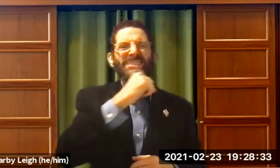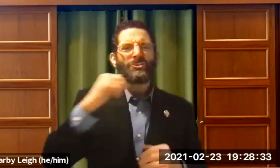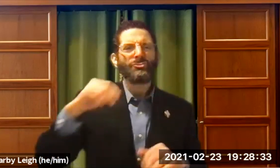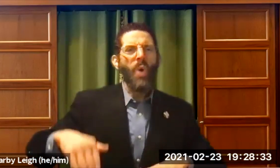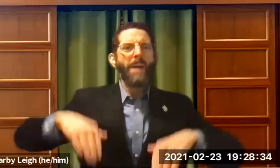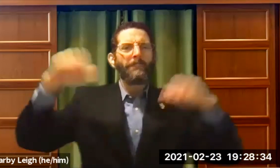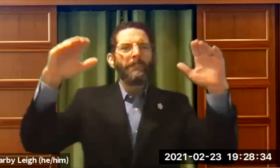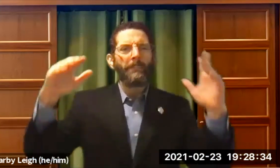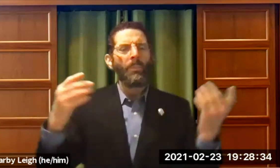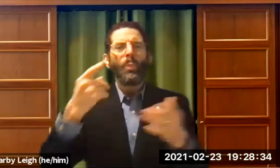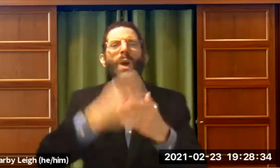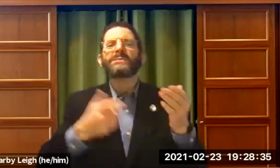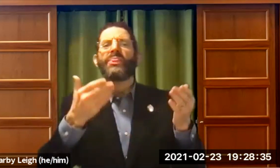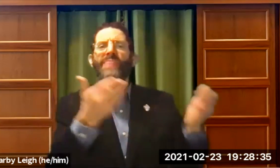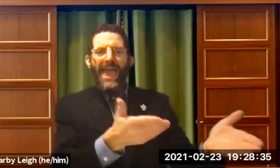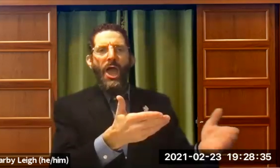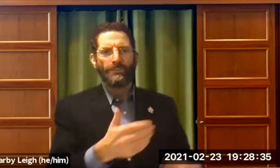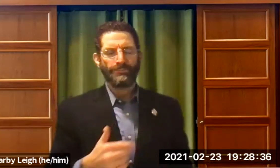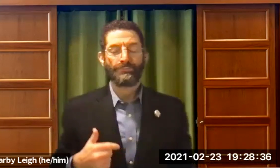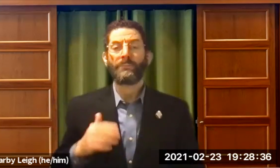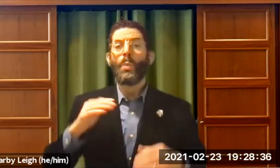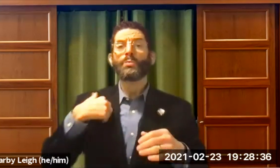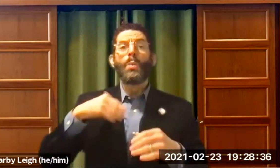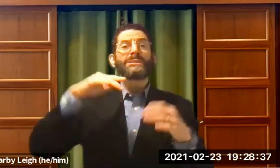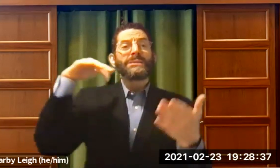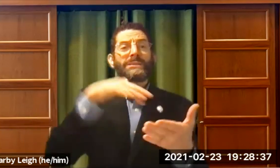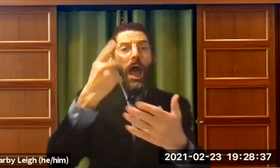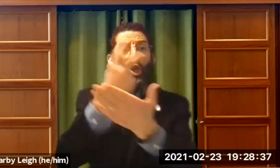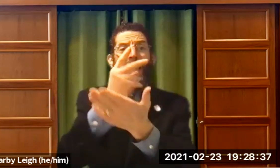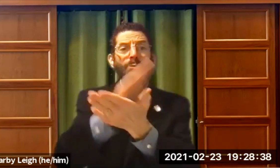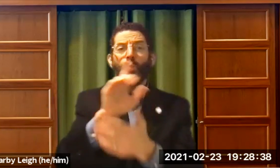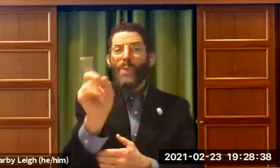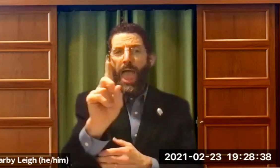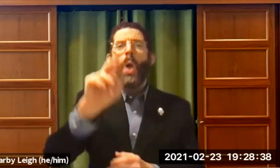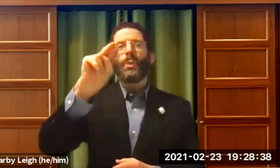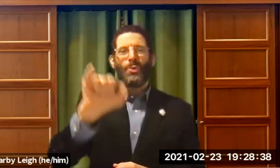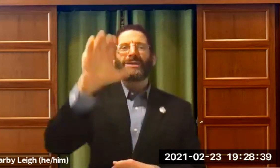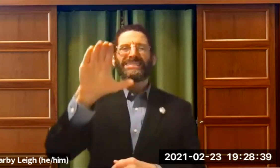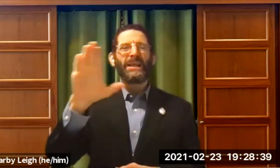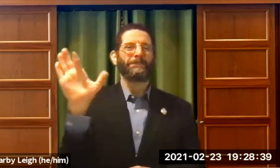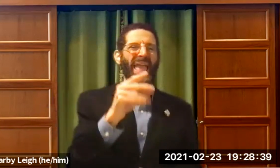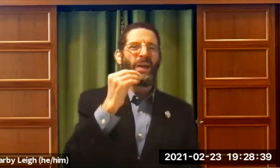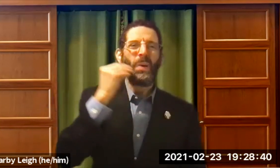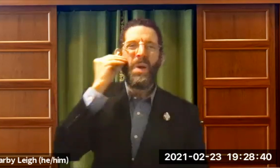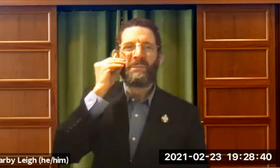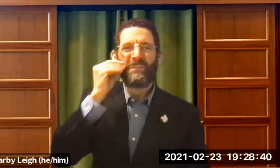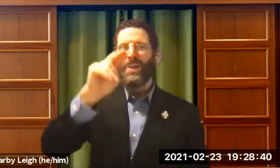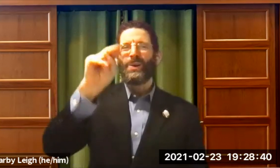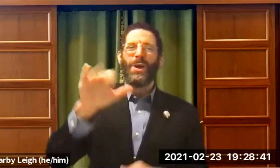about Judaism because I had missed that growing up. What was there ? So I stud it idea at graduate school in New York City.